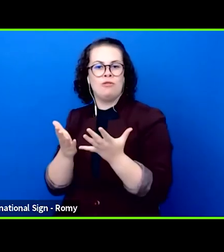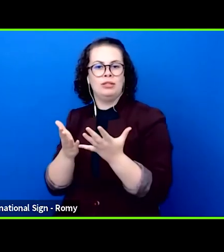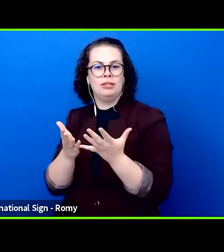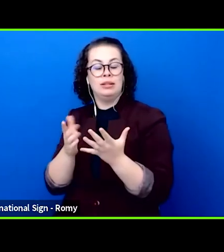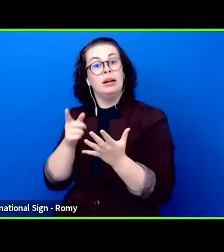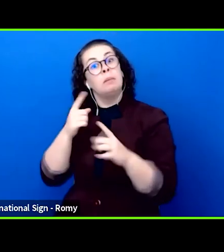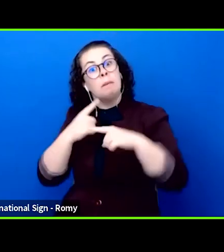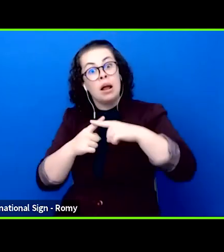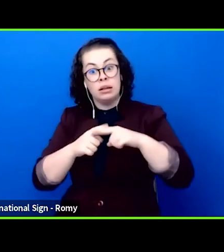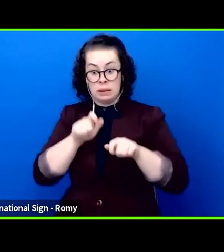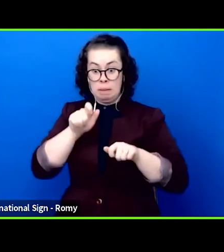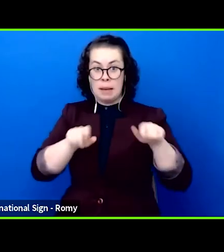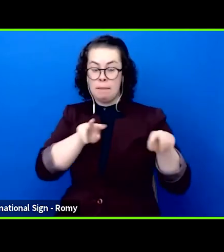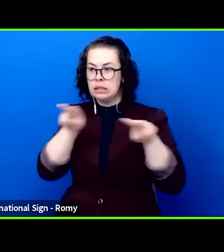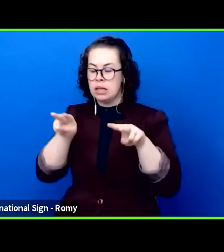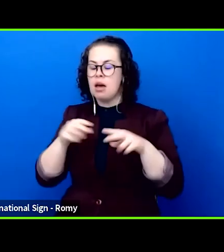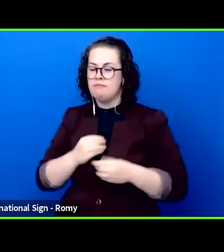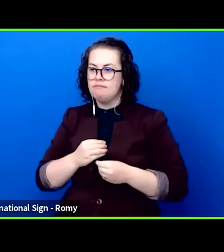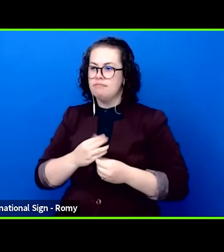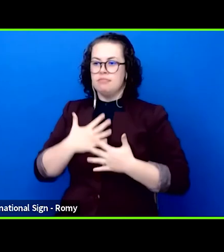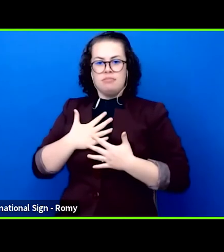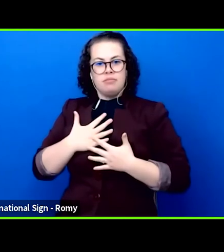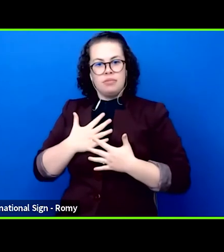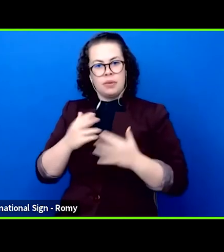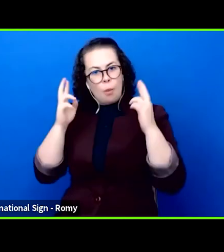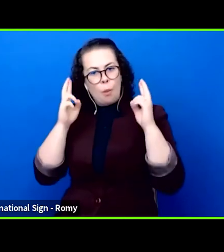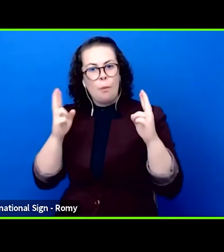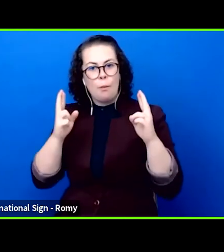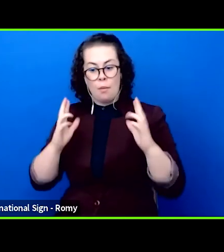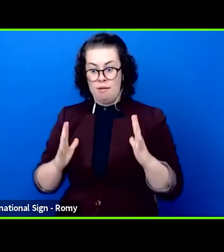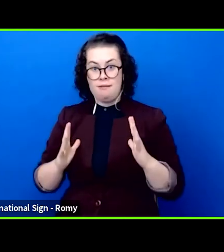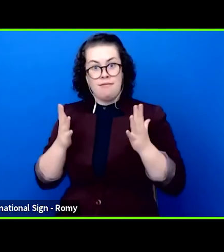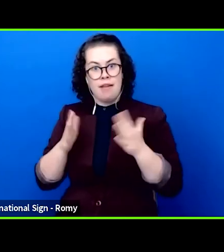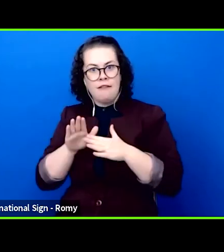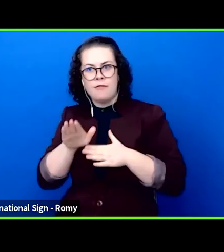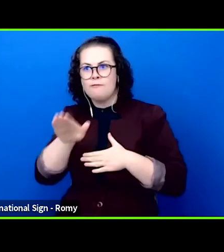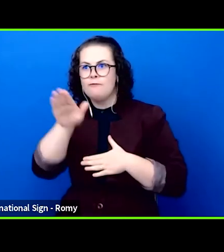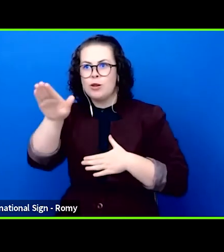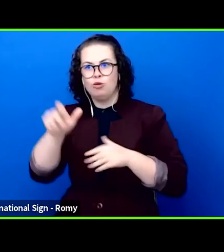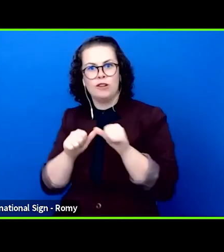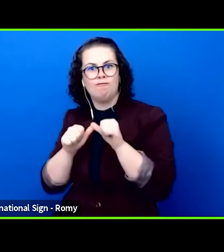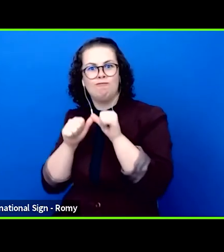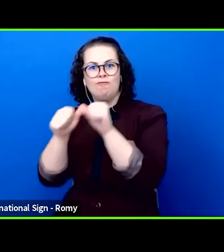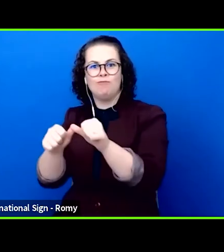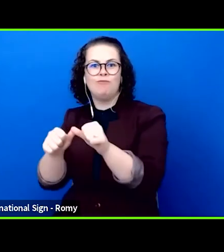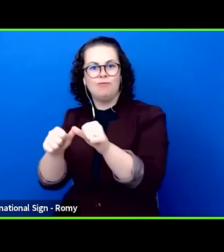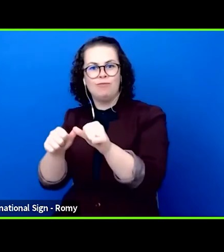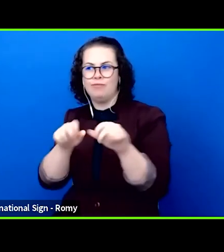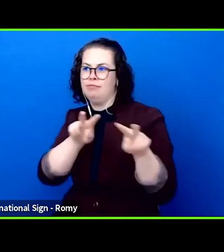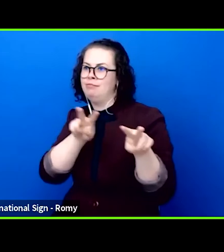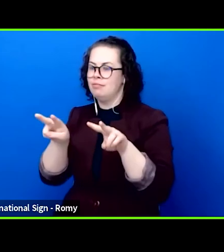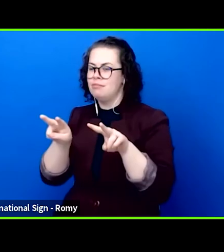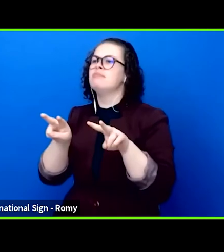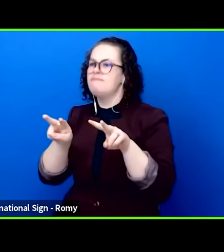and change the conditions of our life and are not just determinated by them. The pandemic has shown